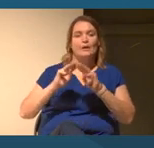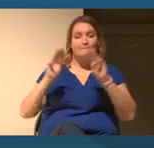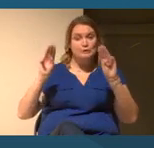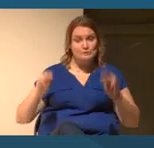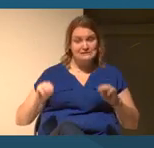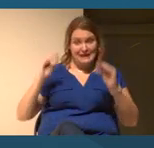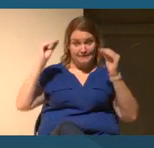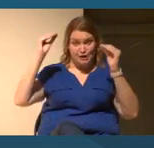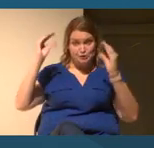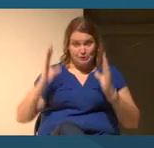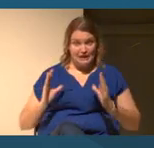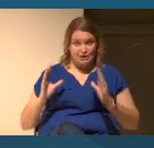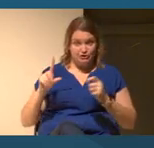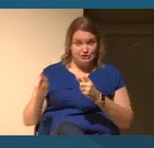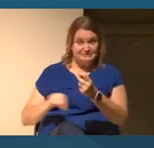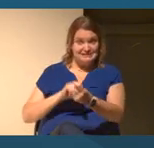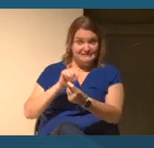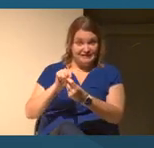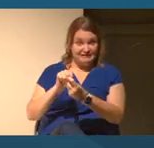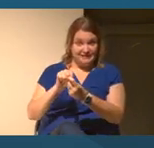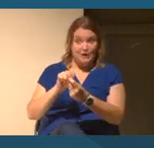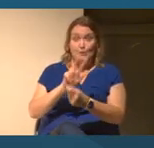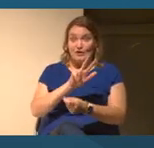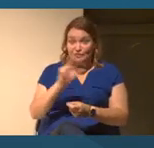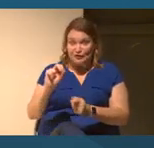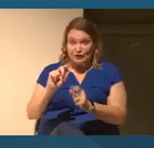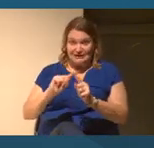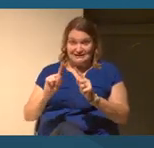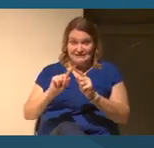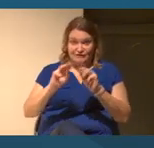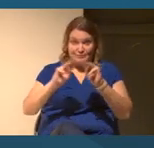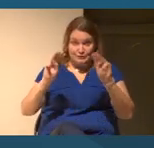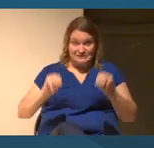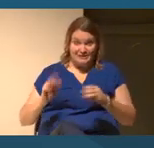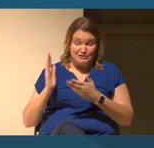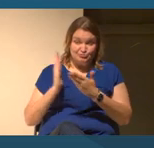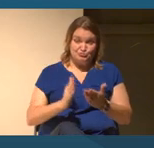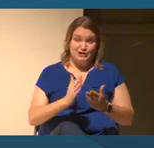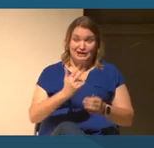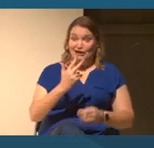specifically for some 30 museums, bringing three to four staffs to really deal with some